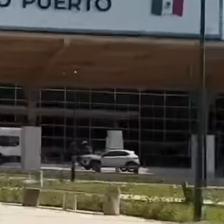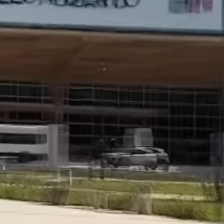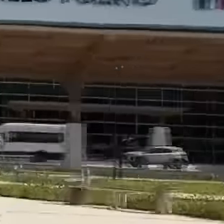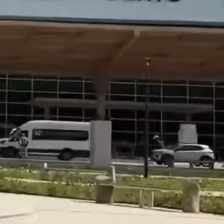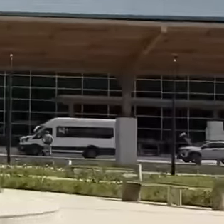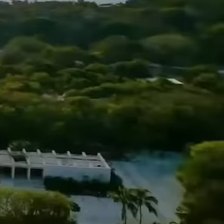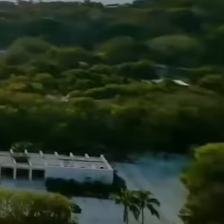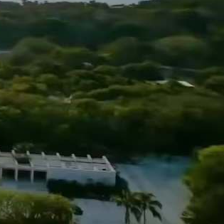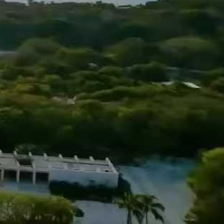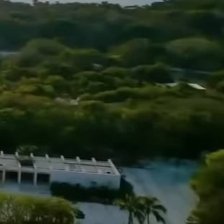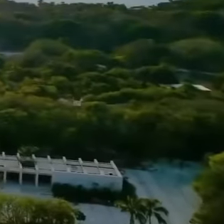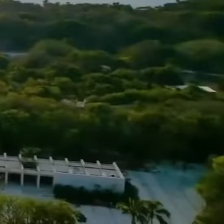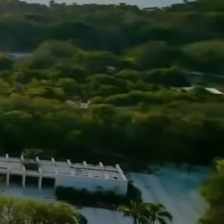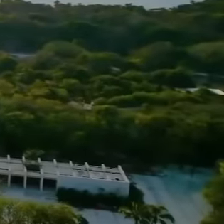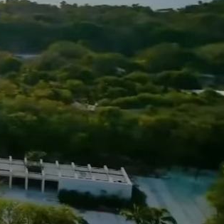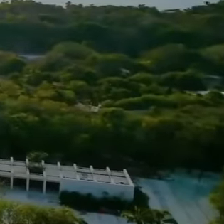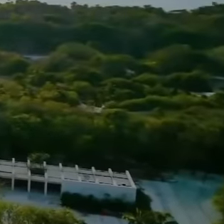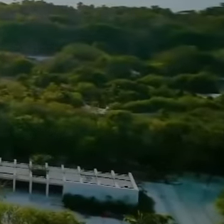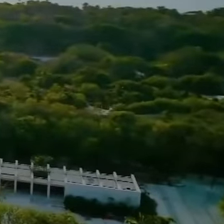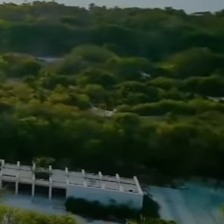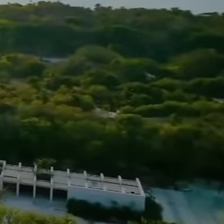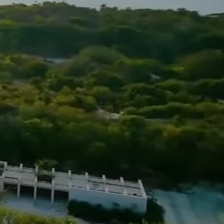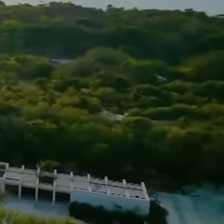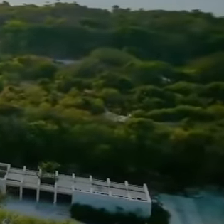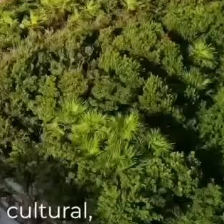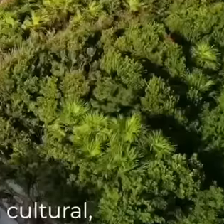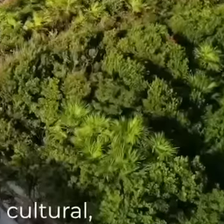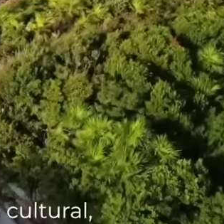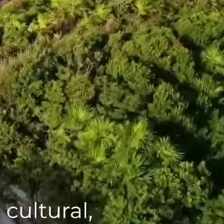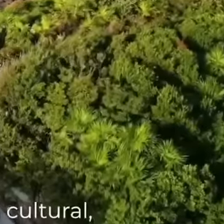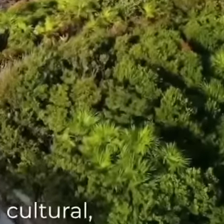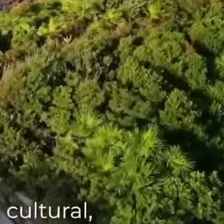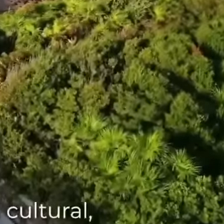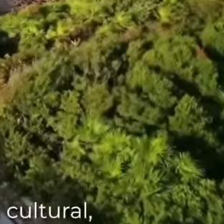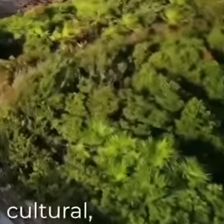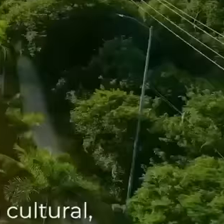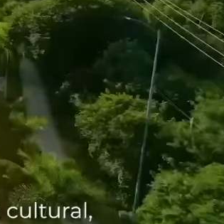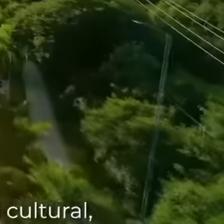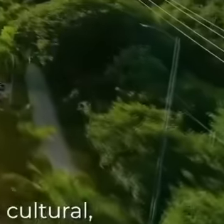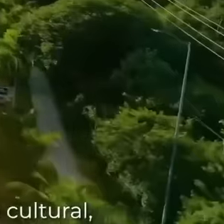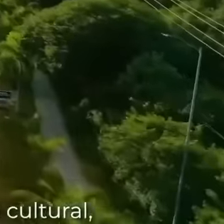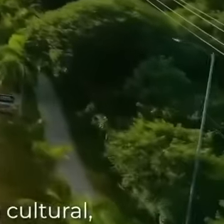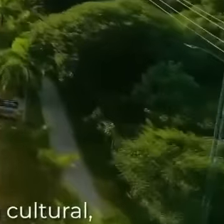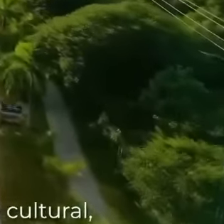we build the Jaguar Park, a 1000-hectare cultural conservation project